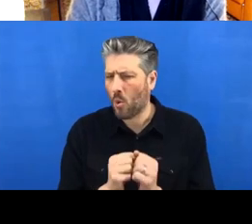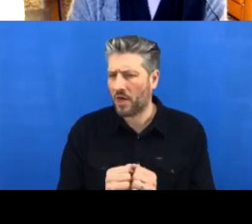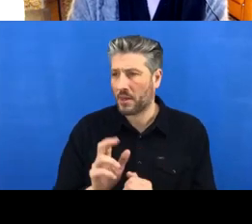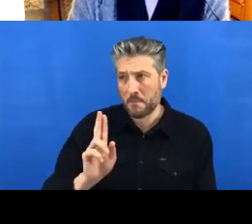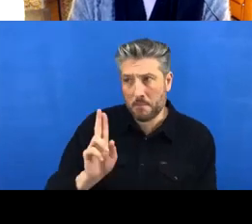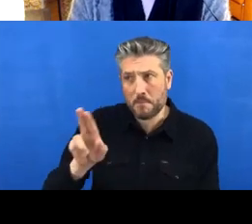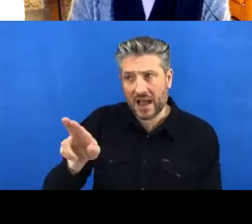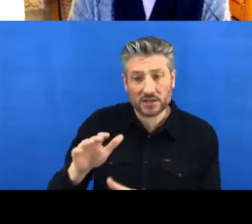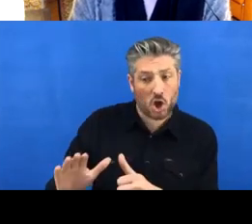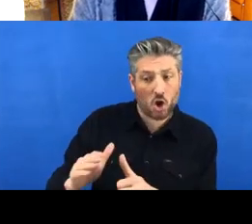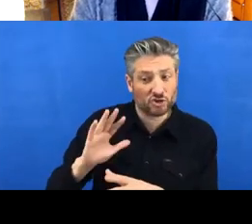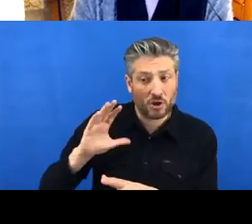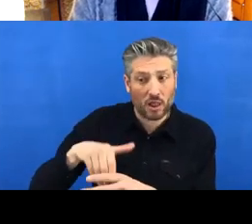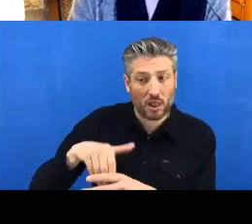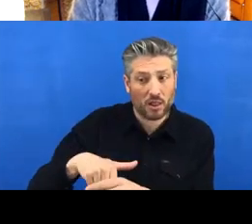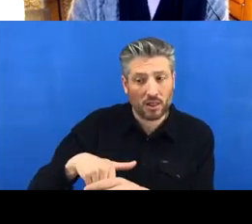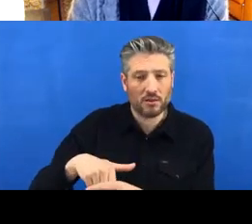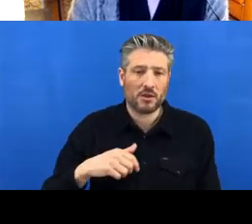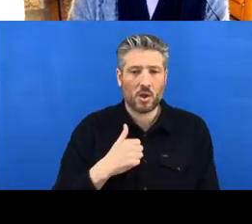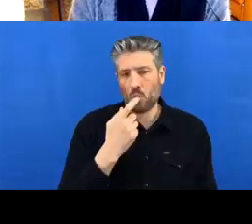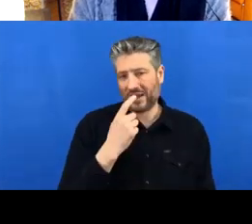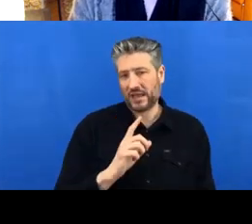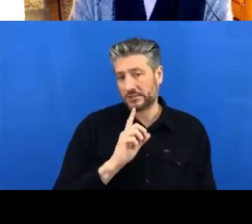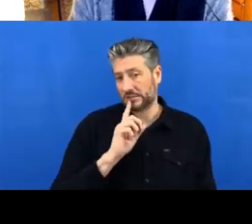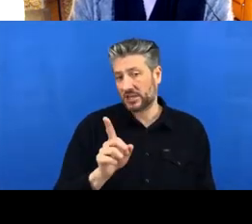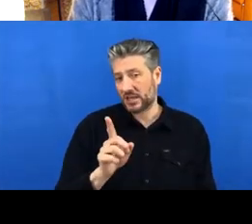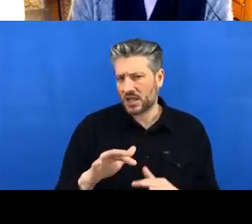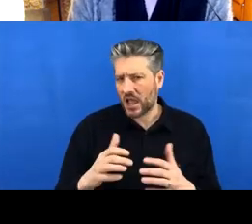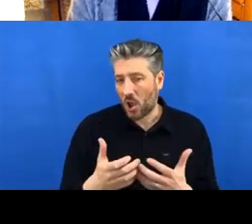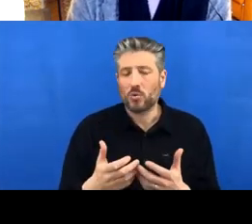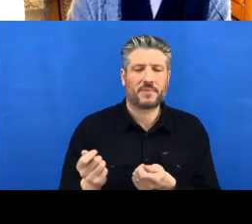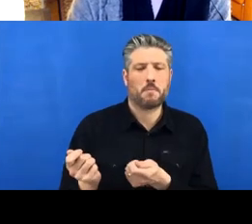this kind of suggestion using a pull request.